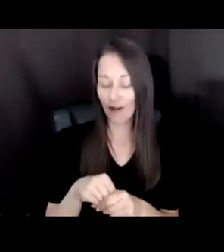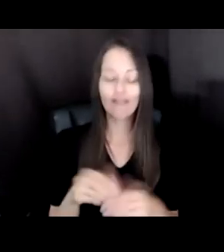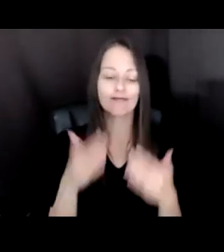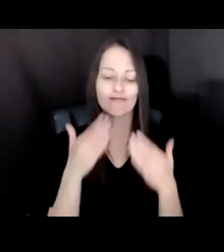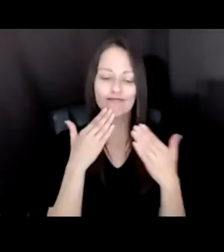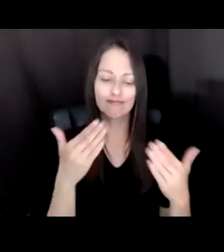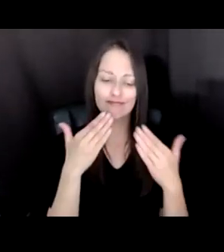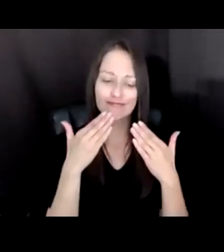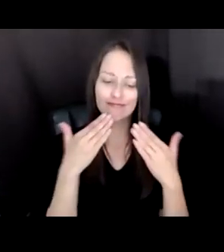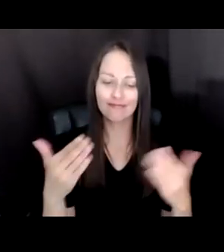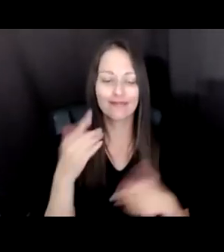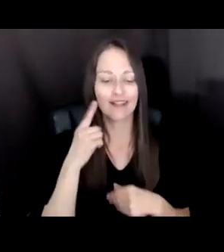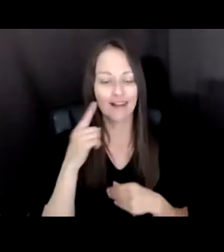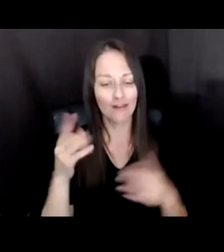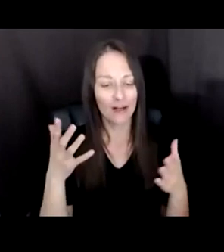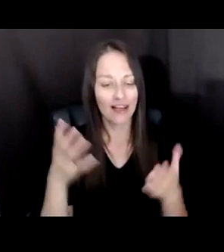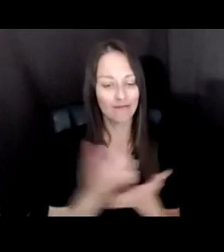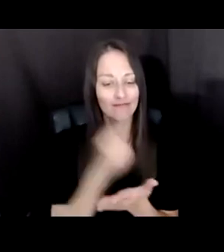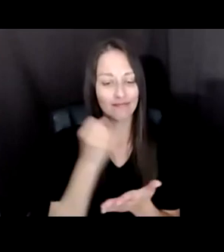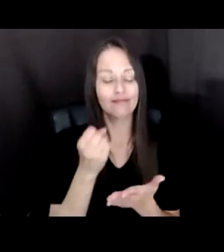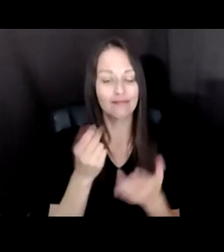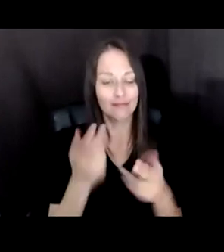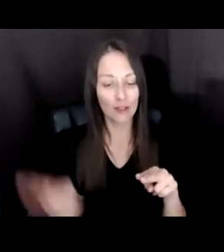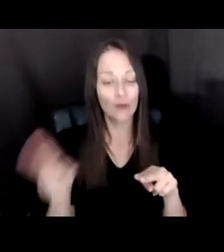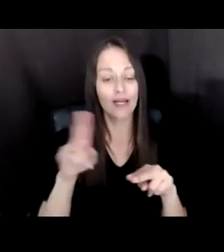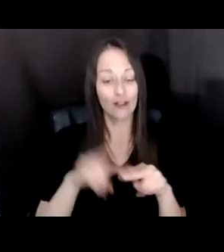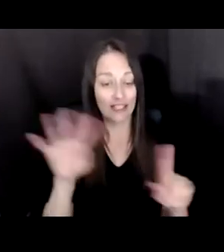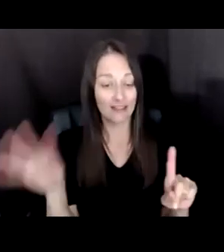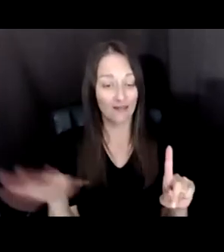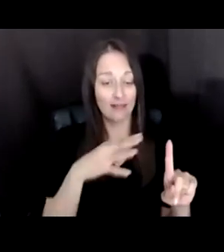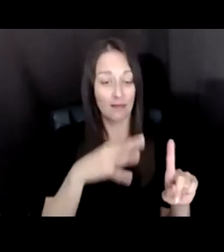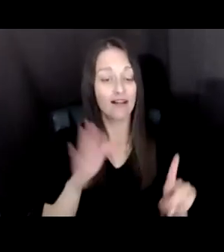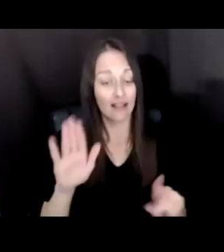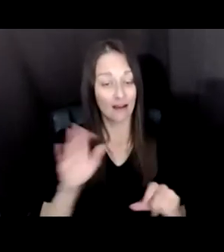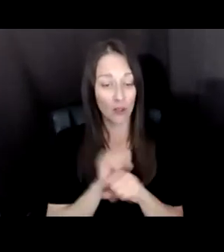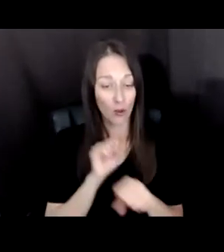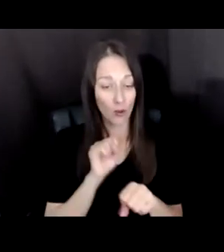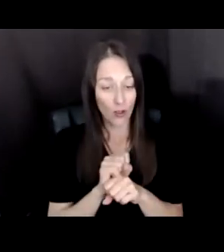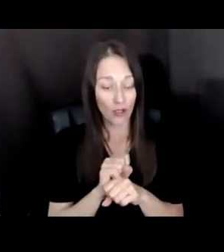FOR THE OPPORTUNITY TO RAISE VISIBILITY OF YOUR WORK AND TO SHARE THE VALUE OF YOUR CREATIVE